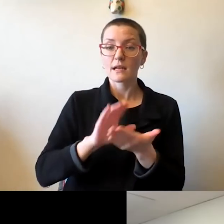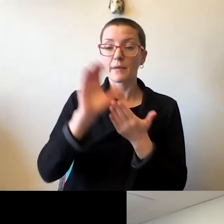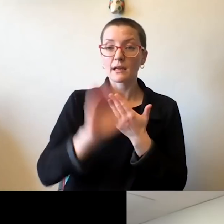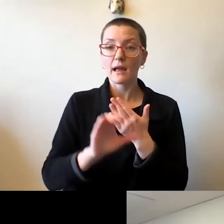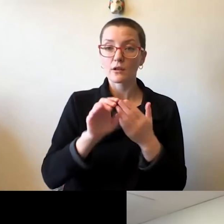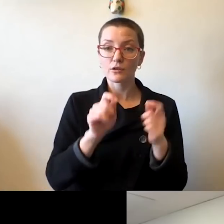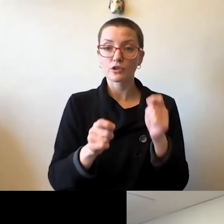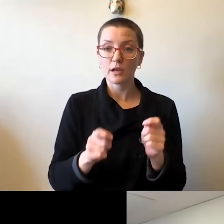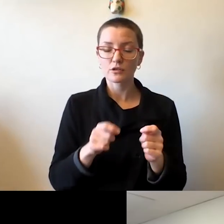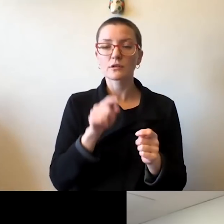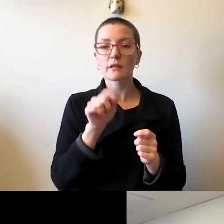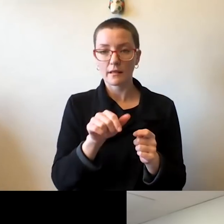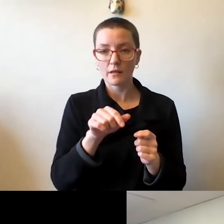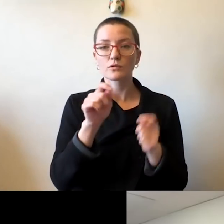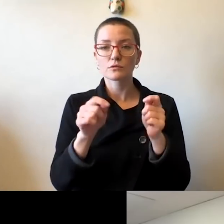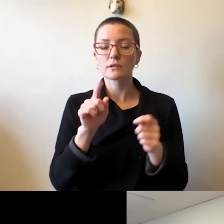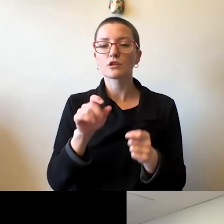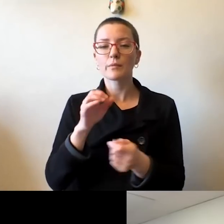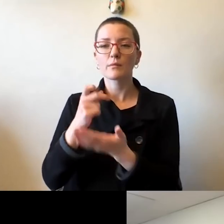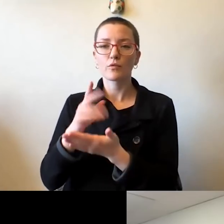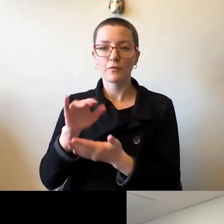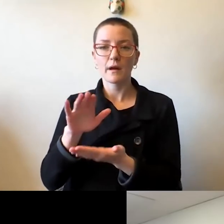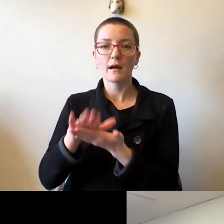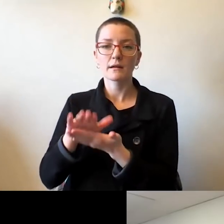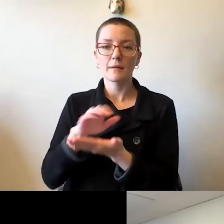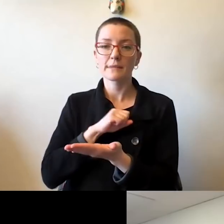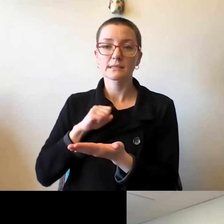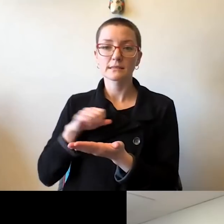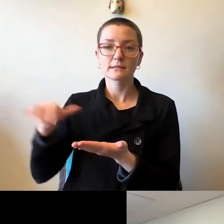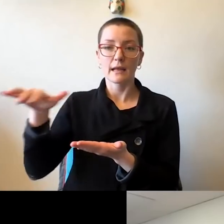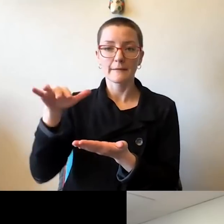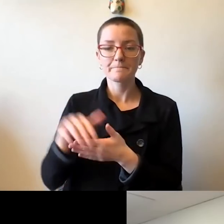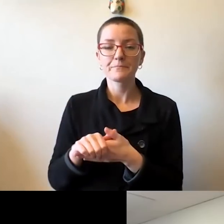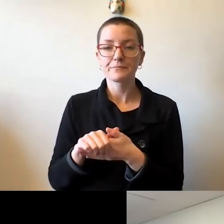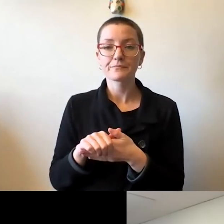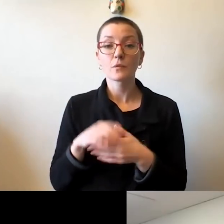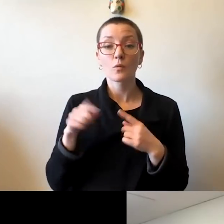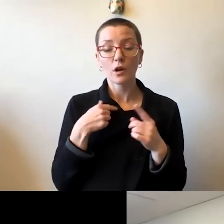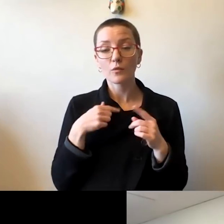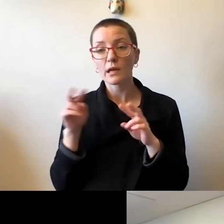by the Academic Senate. And as we were looking into the spring semester, before engaging